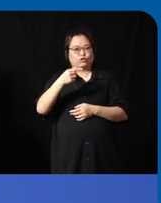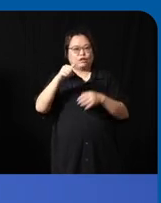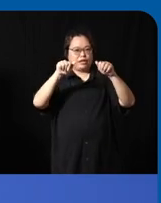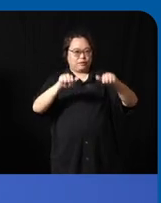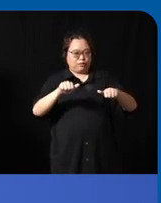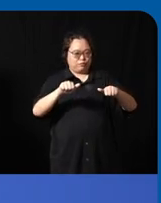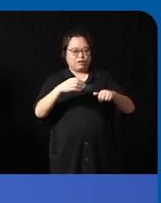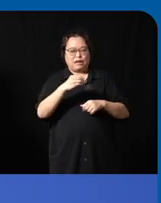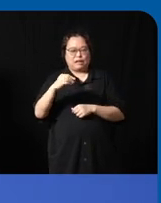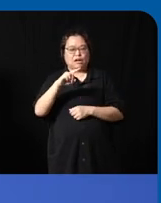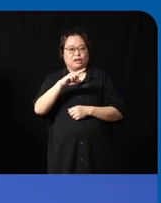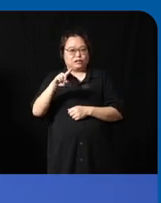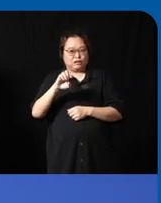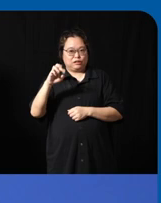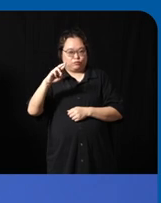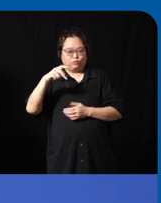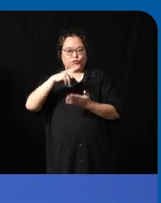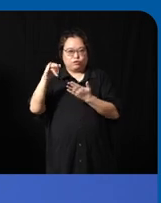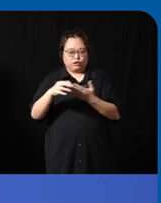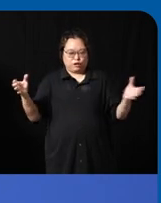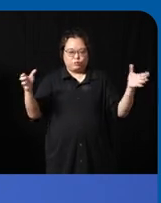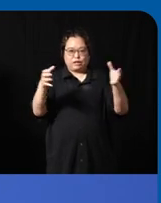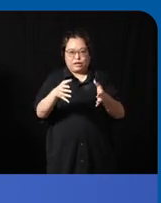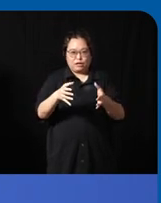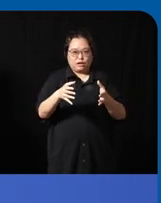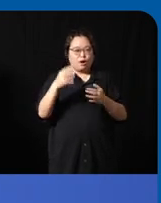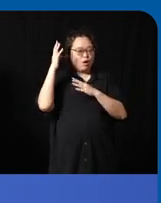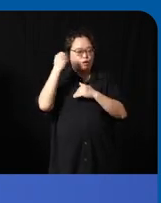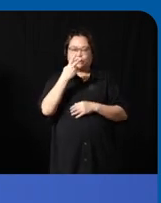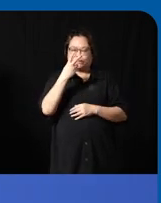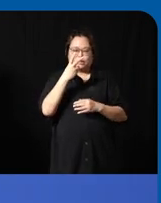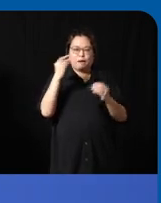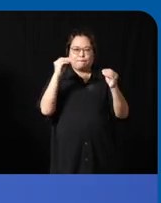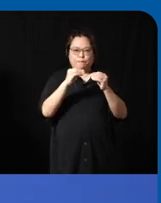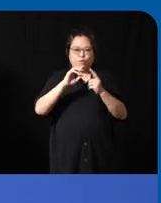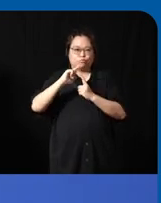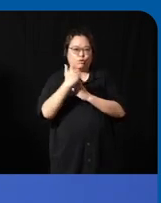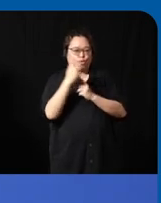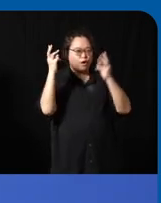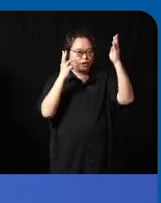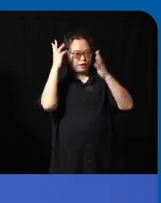to see more recognition for our local innovators and companies Etc right okay I'm a be mindful of